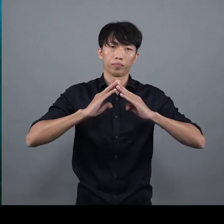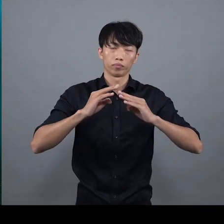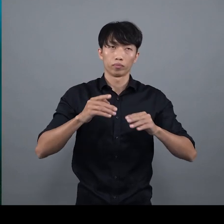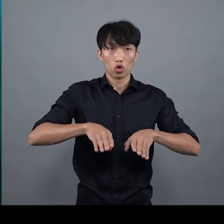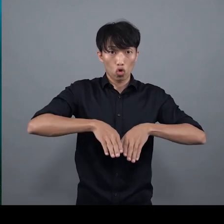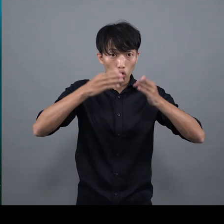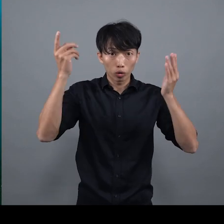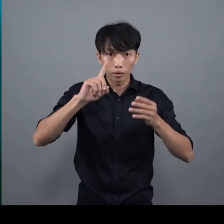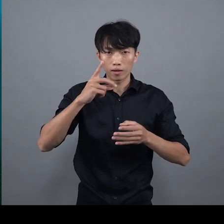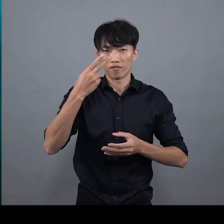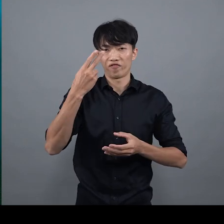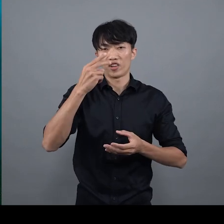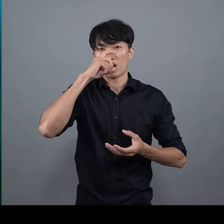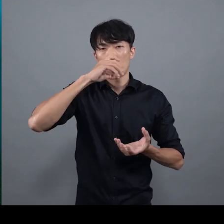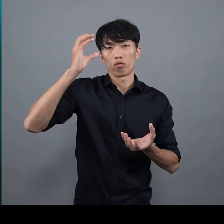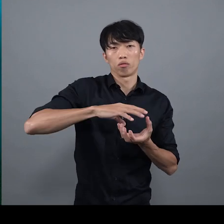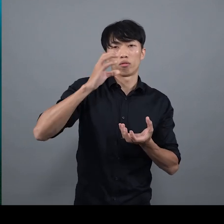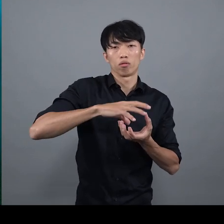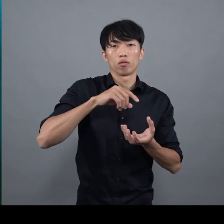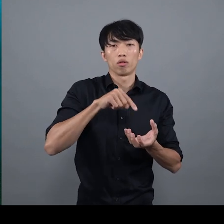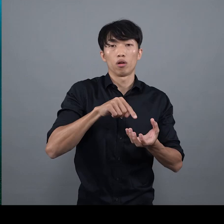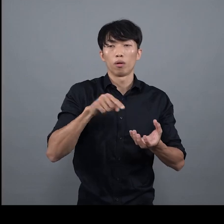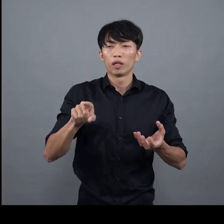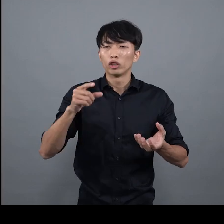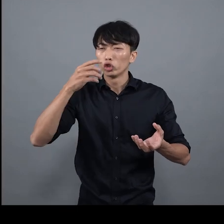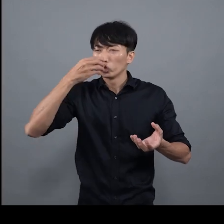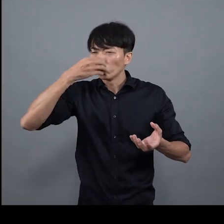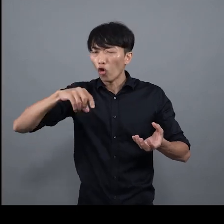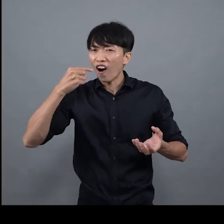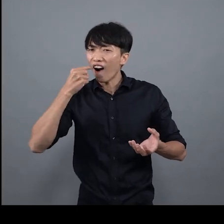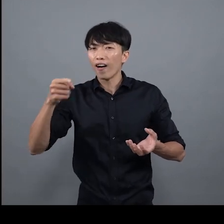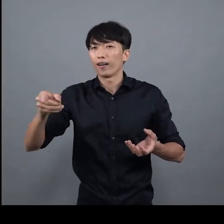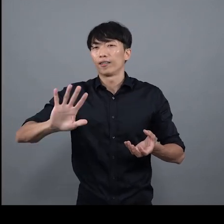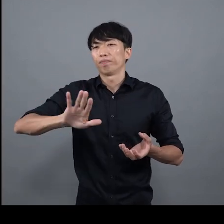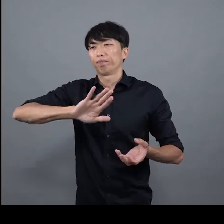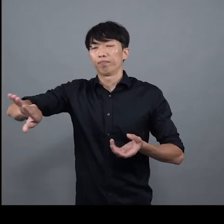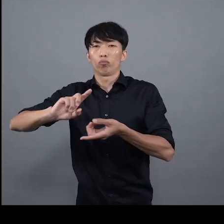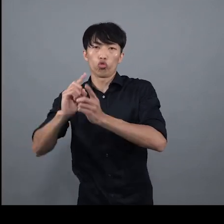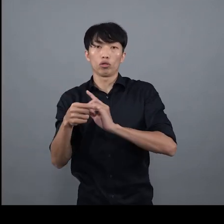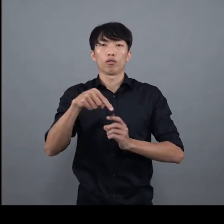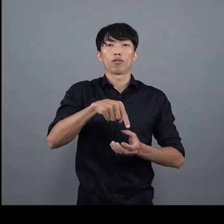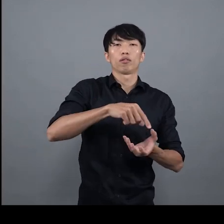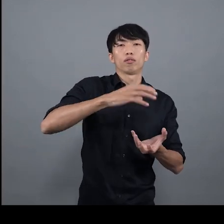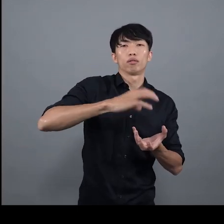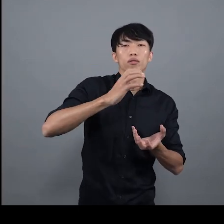In the beginning, we made plastic chopsticks as a replacement for ivory chopsticks